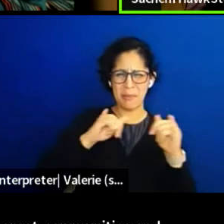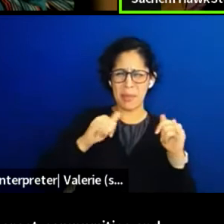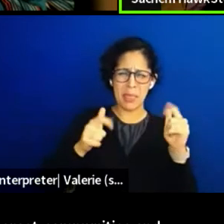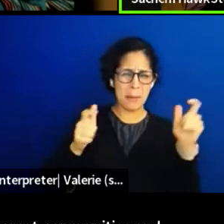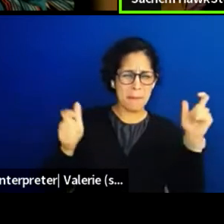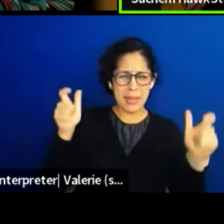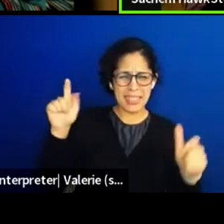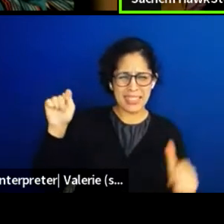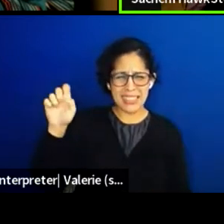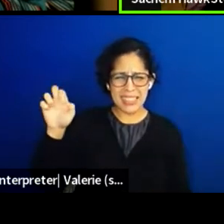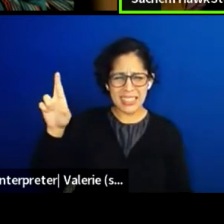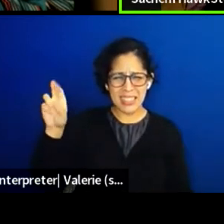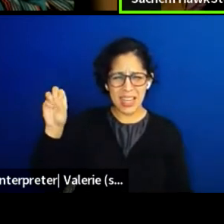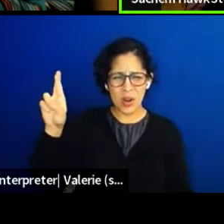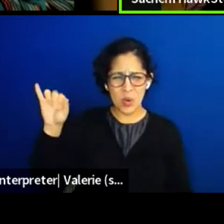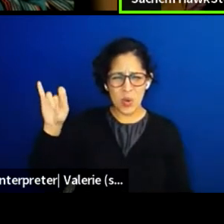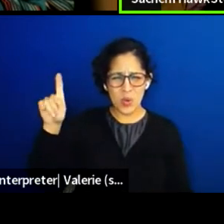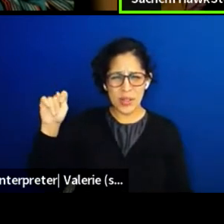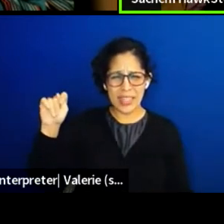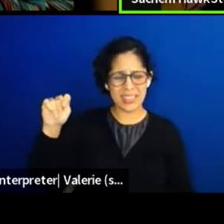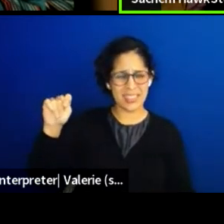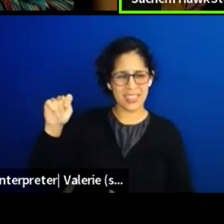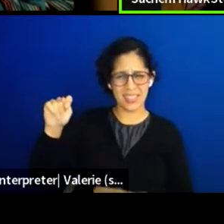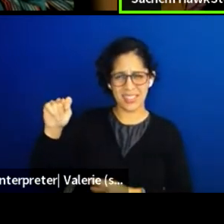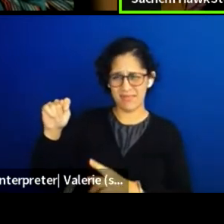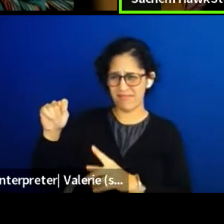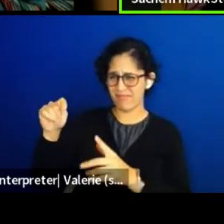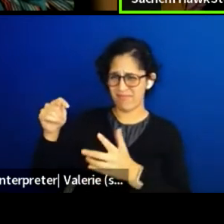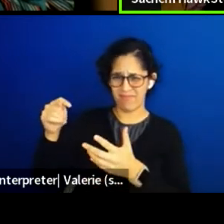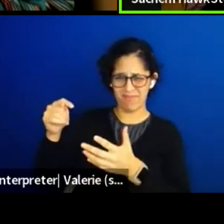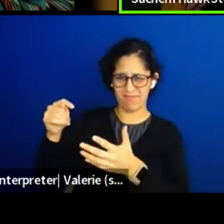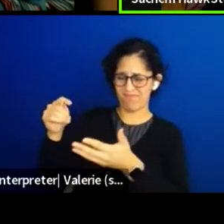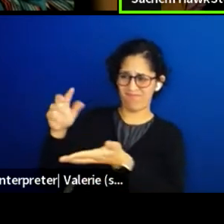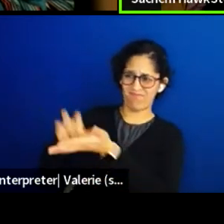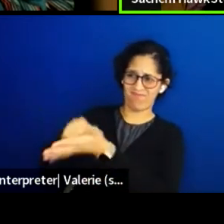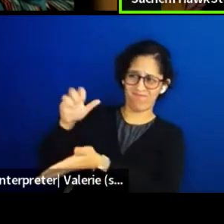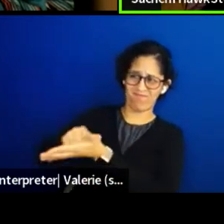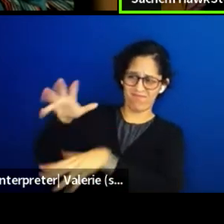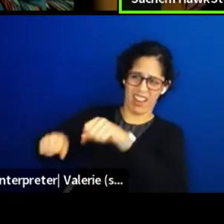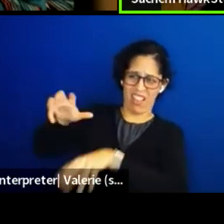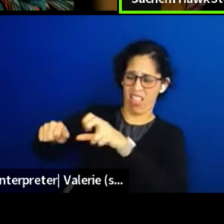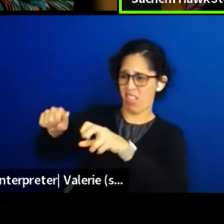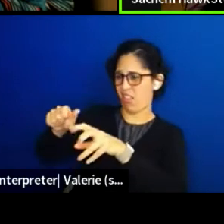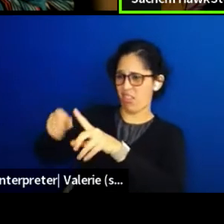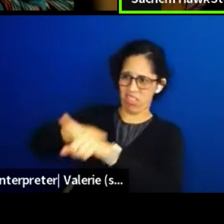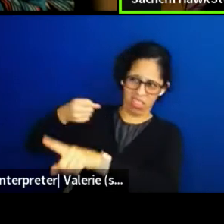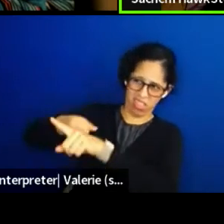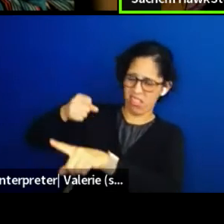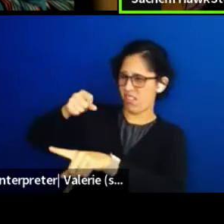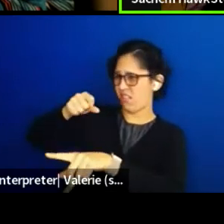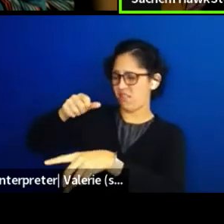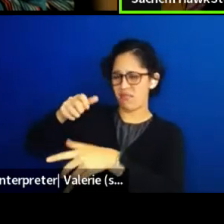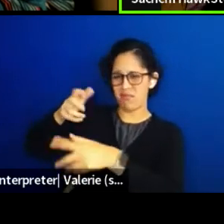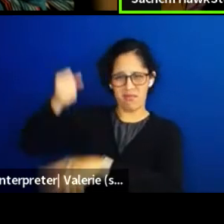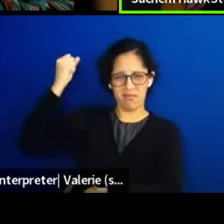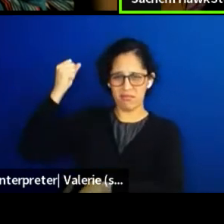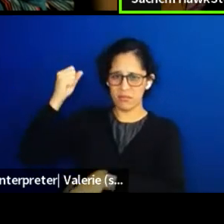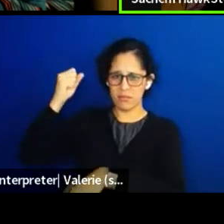on the planet when it comes to Indigenous Peoples. And when it comes to peoples of color,